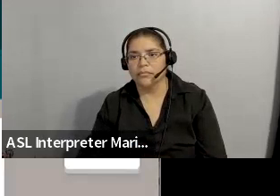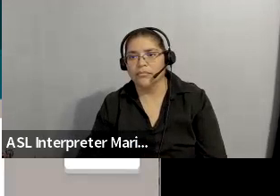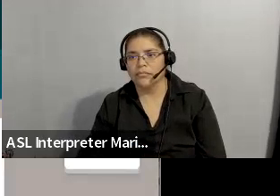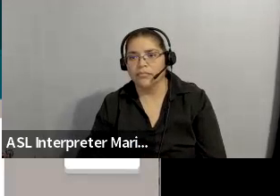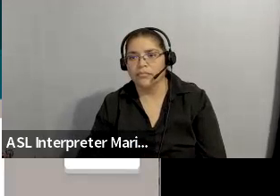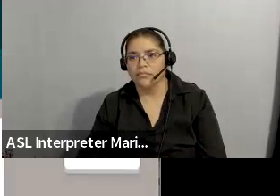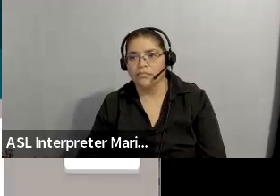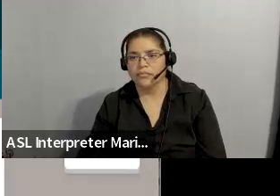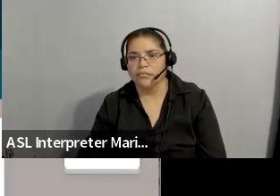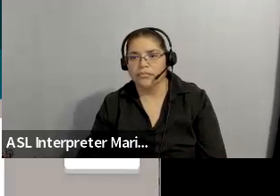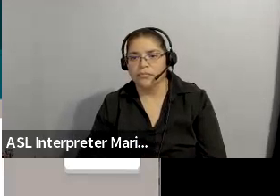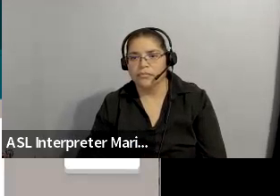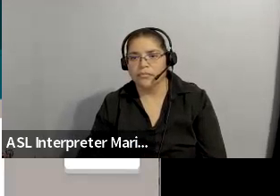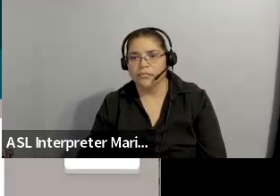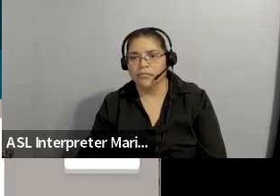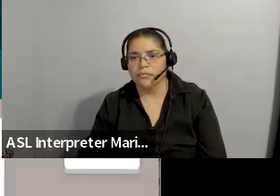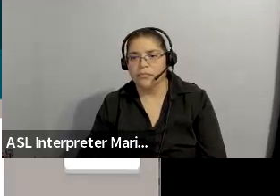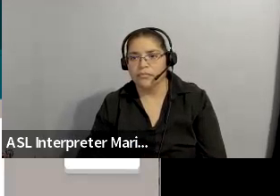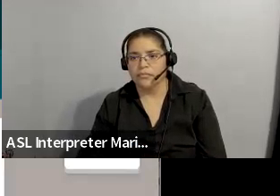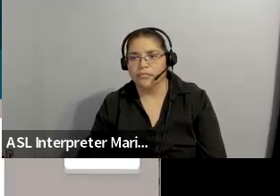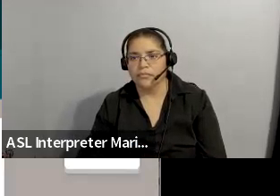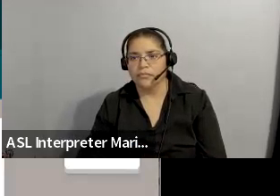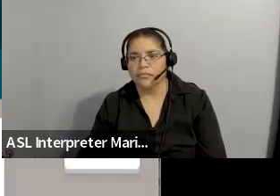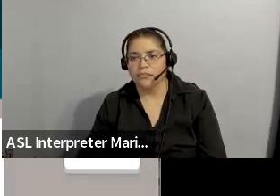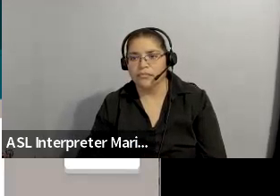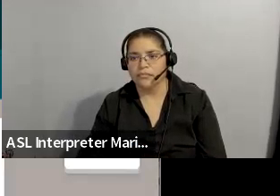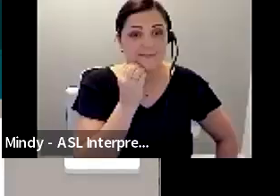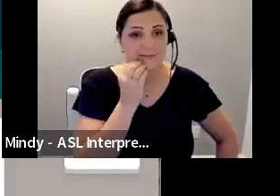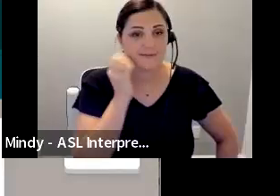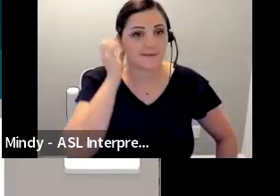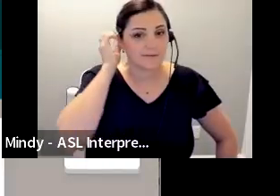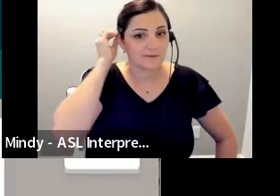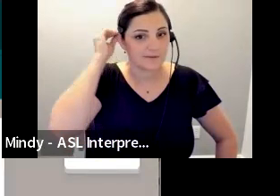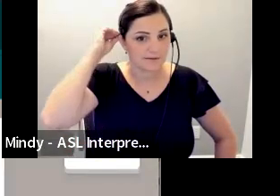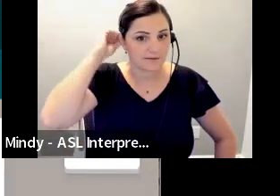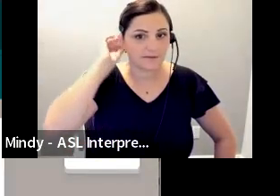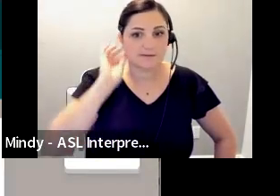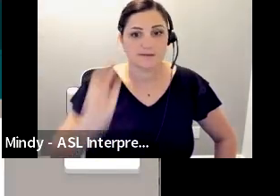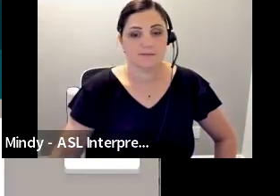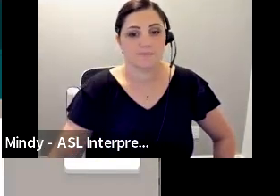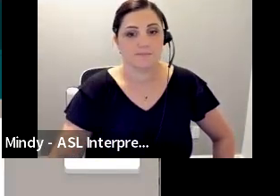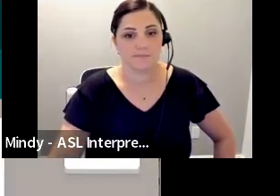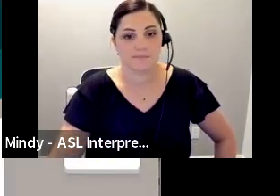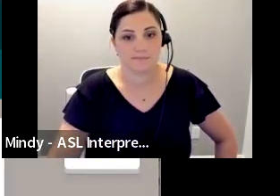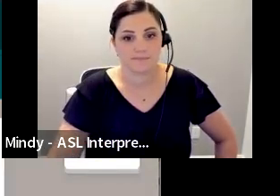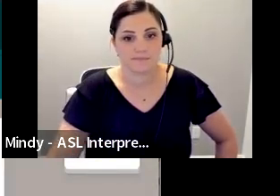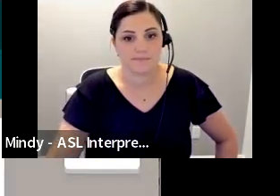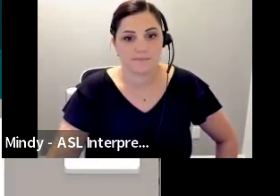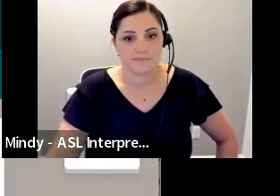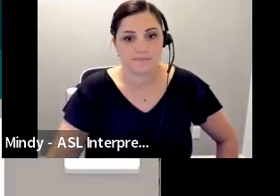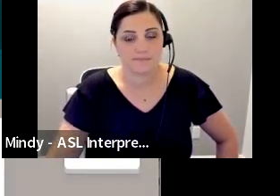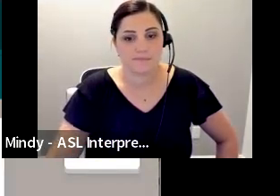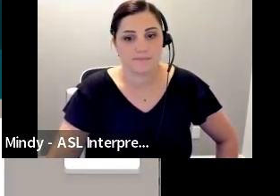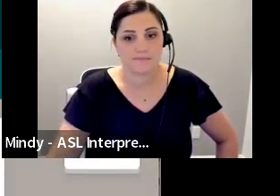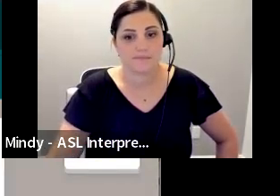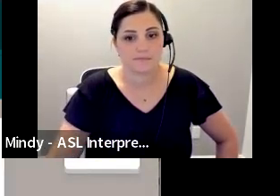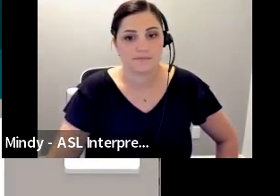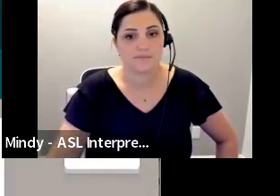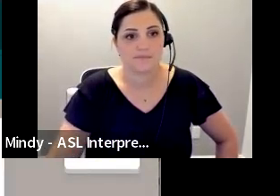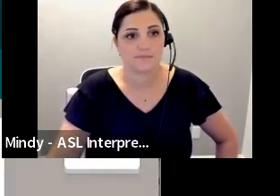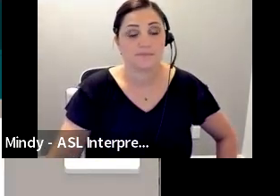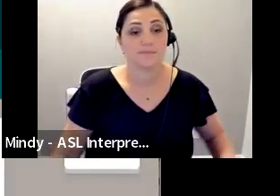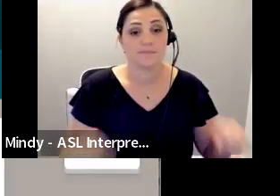: Don't mind if I do. Geraldine Lawhorn was a stage performer at this historic New York City theater. The Wilbur, Sydney Opera House, Carnegie Hall, or the Boston Garden.